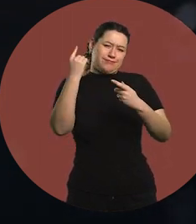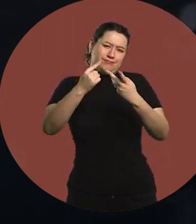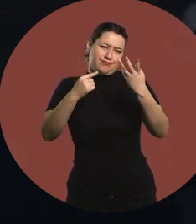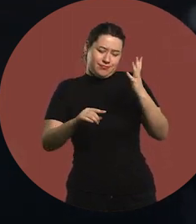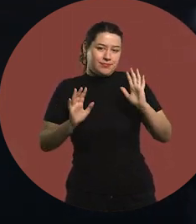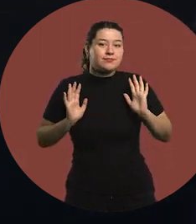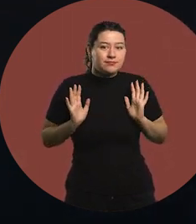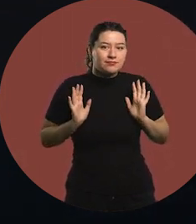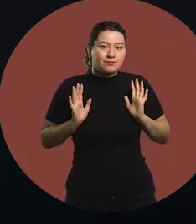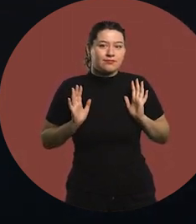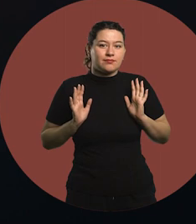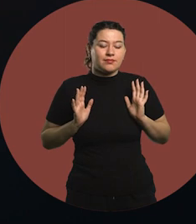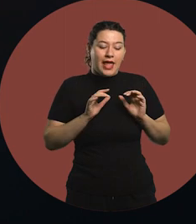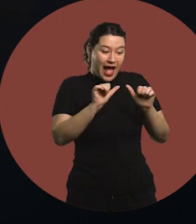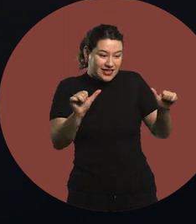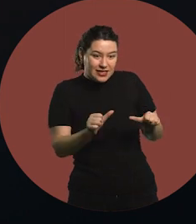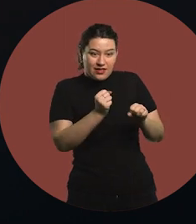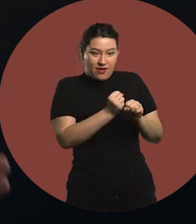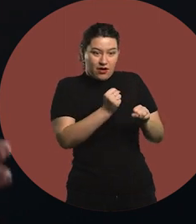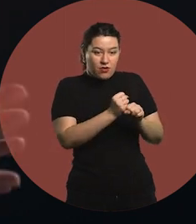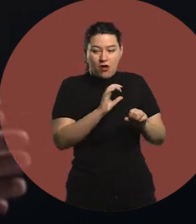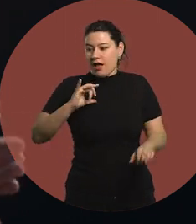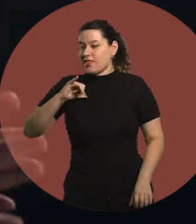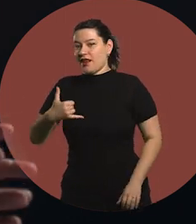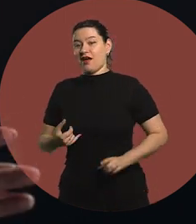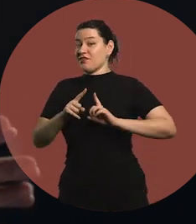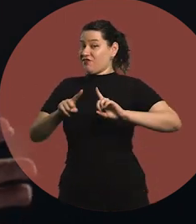That's from the doing side. If I look at it from what I have, that's another story.